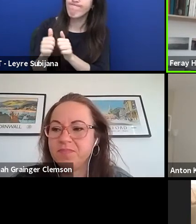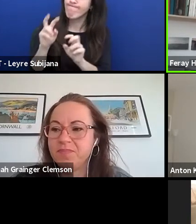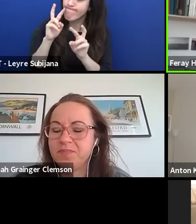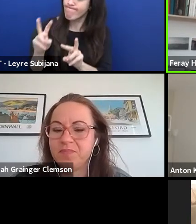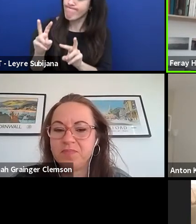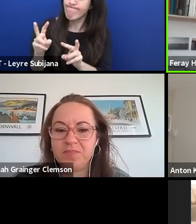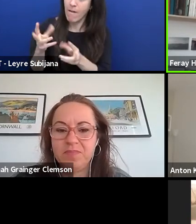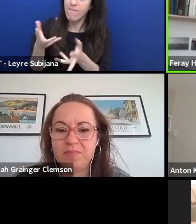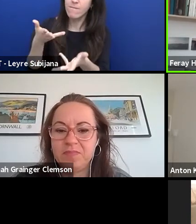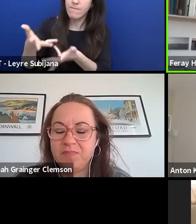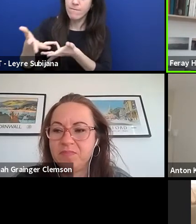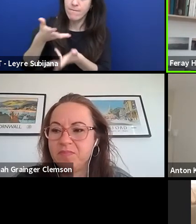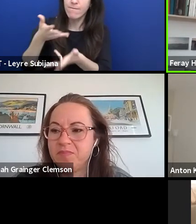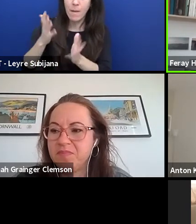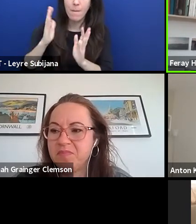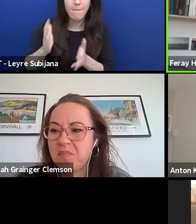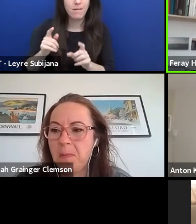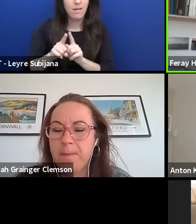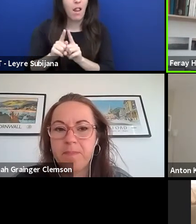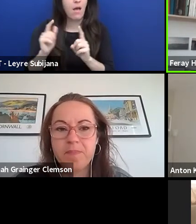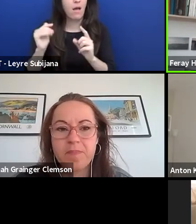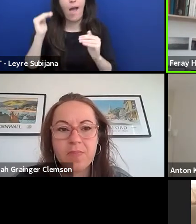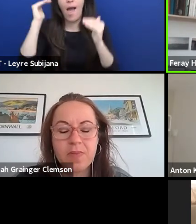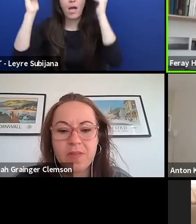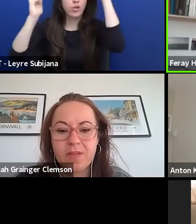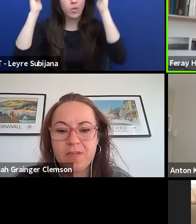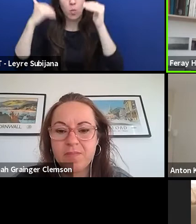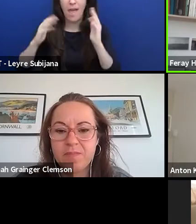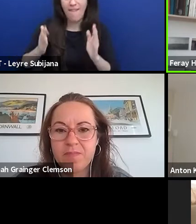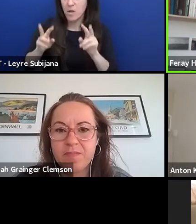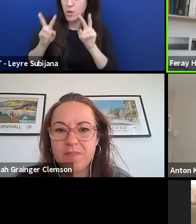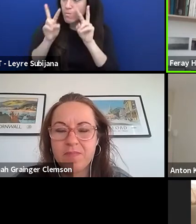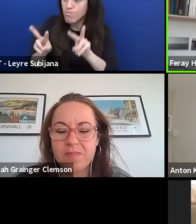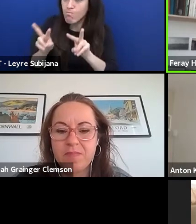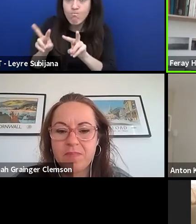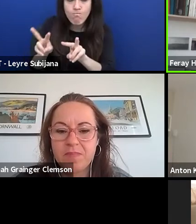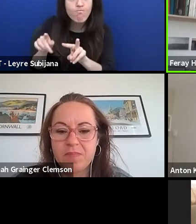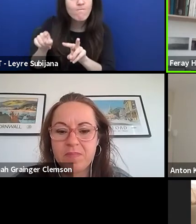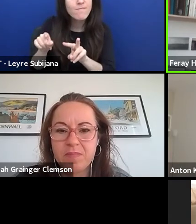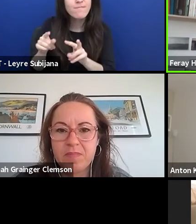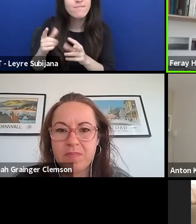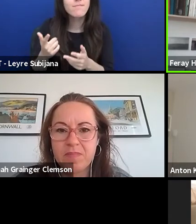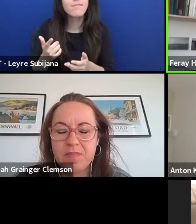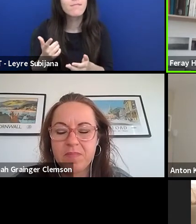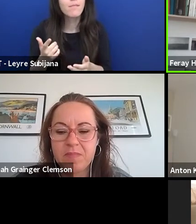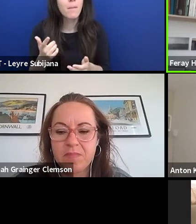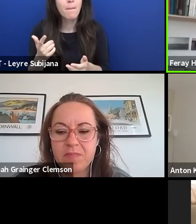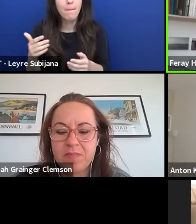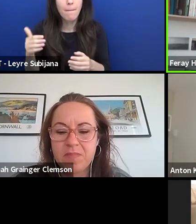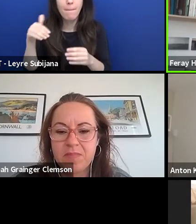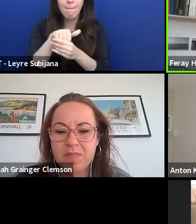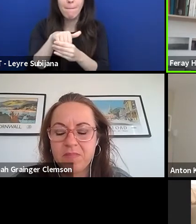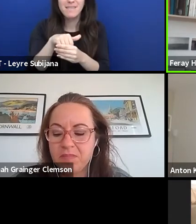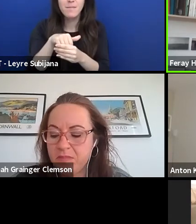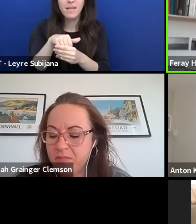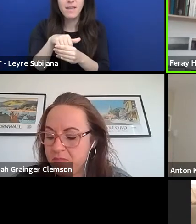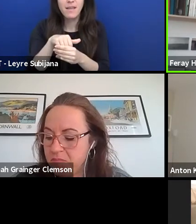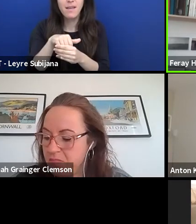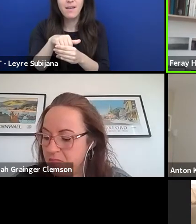They're like adults that are not participating only for an educational manner